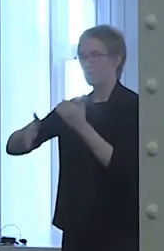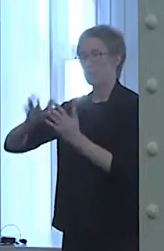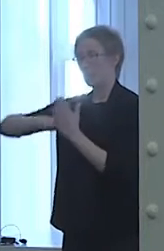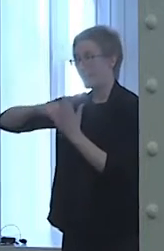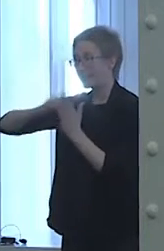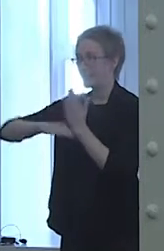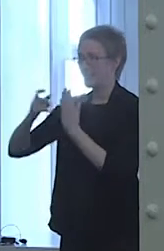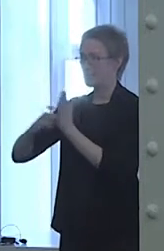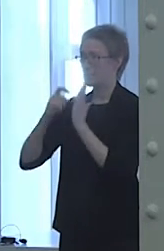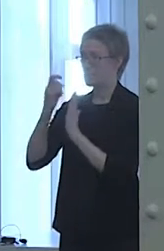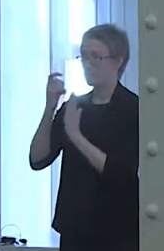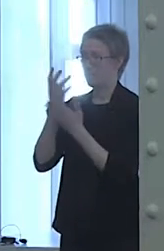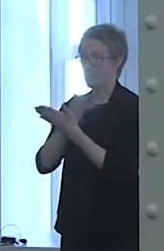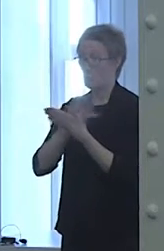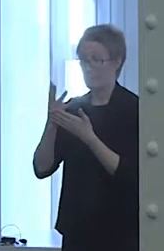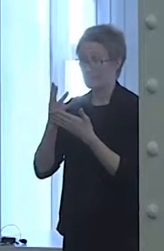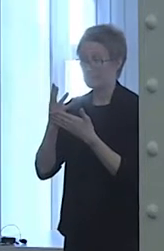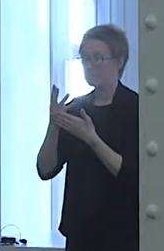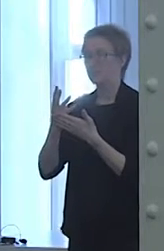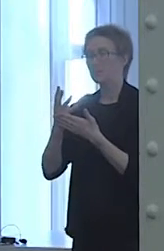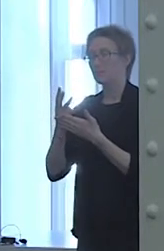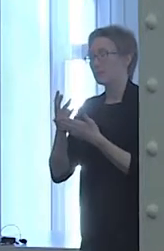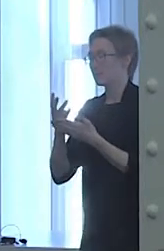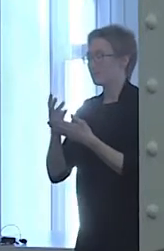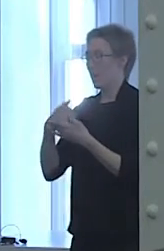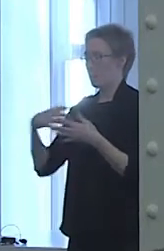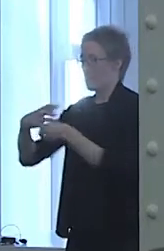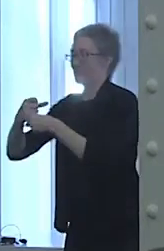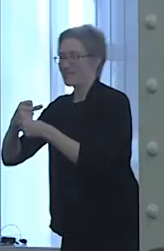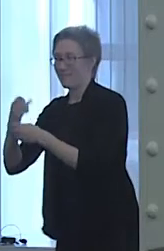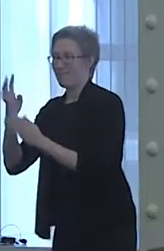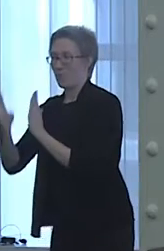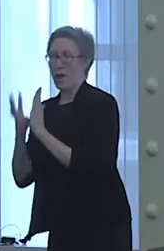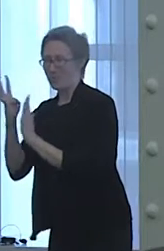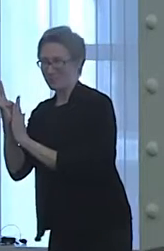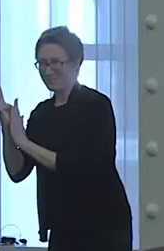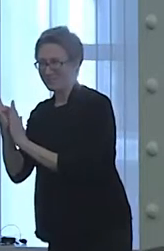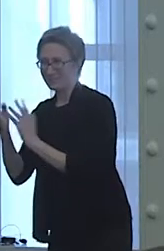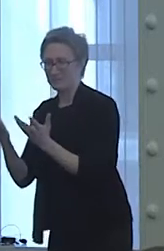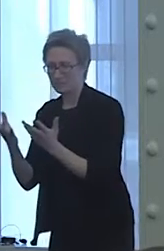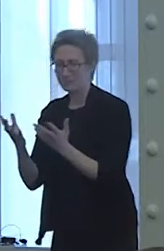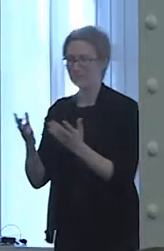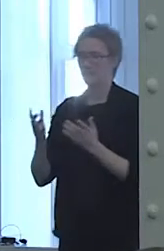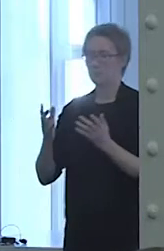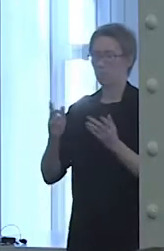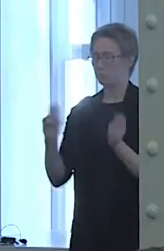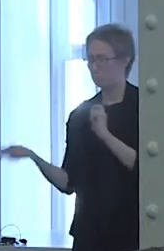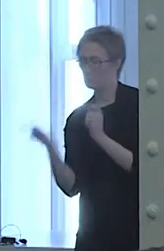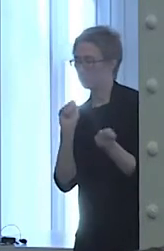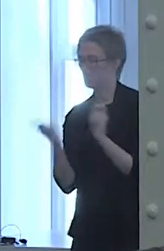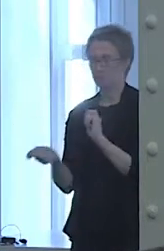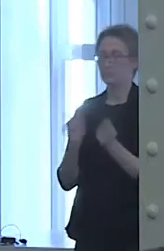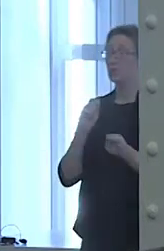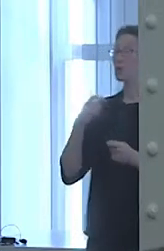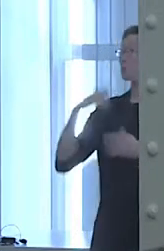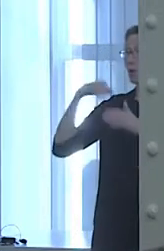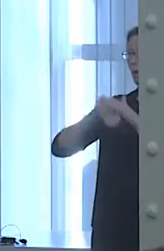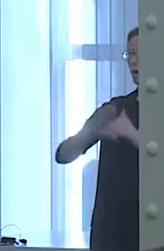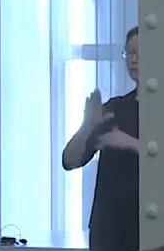So after researching bipolar disorder, I walked to the campus mental health center and the psychiatrist immediately diagnosed me